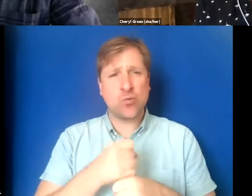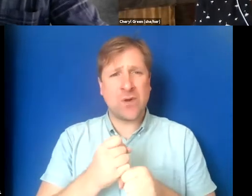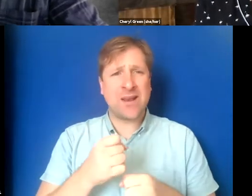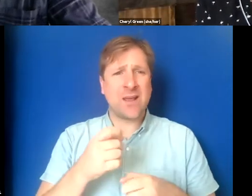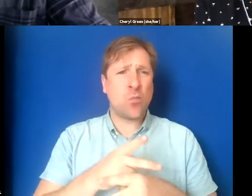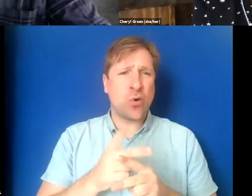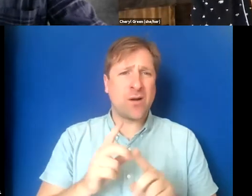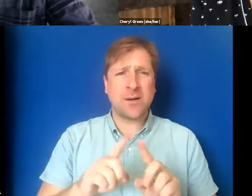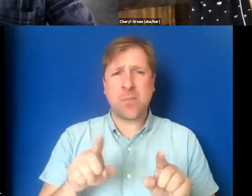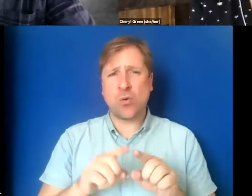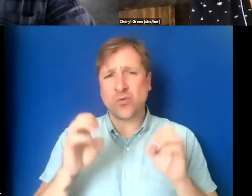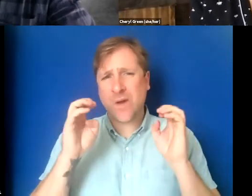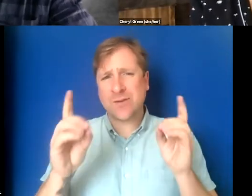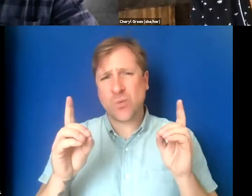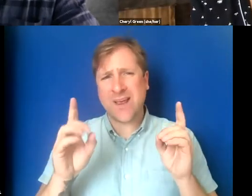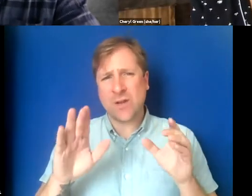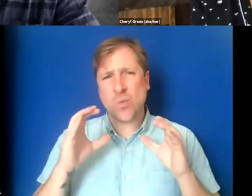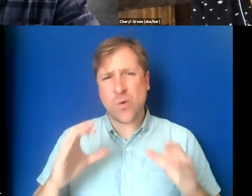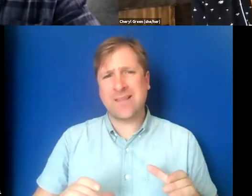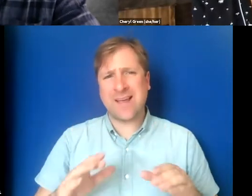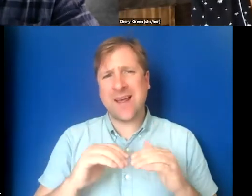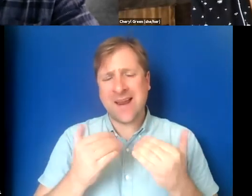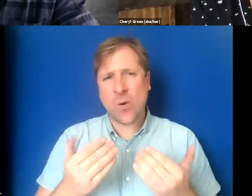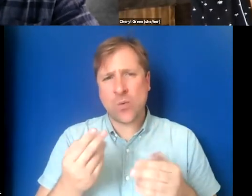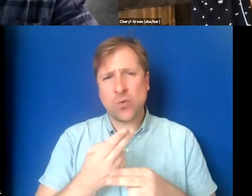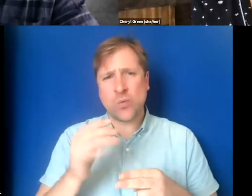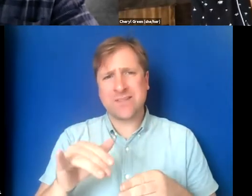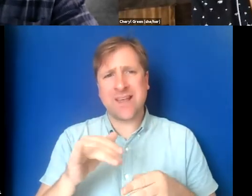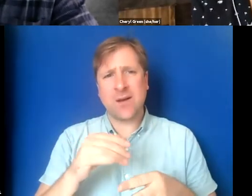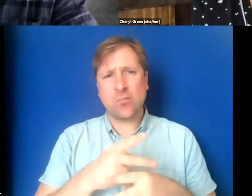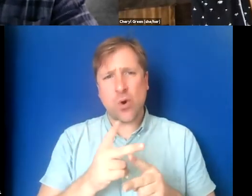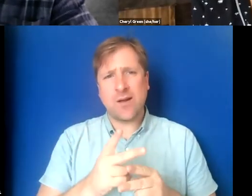but also educating your clients on how to use that product.